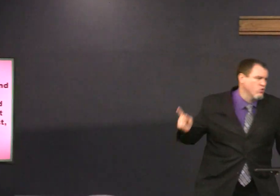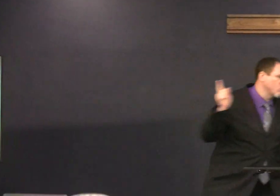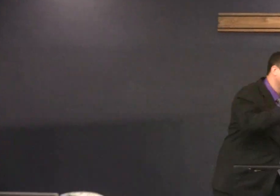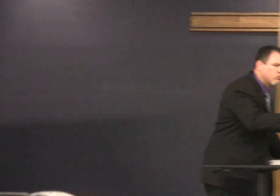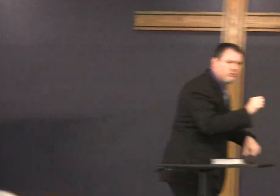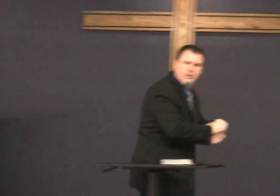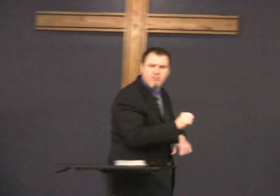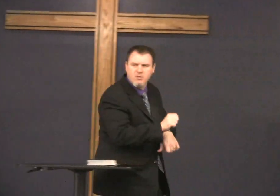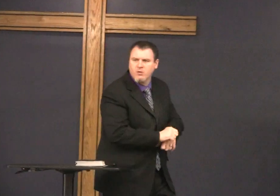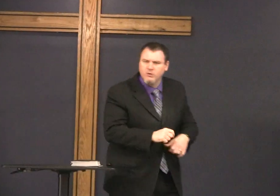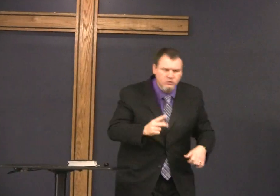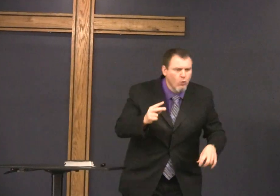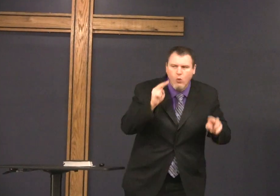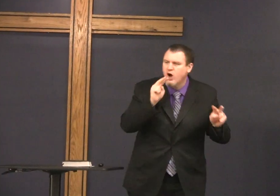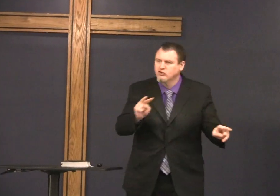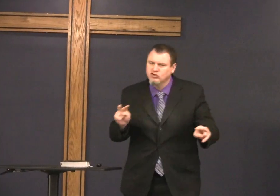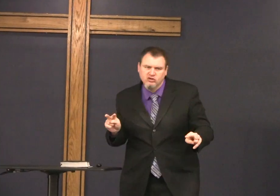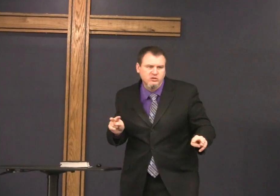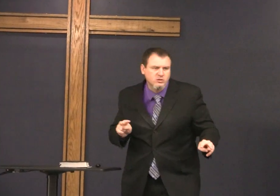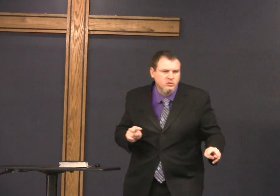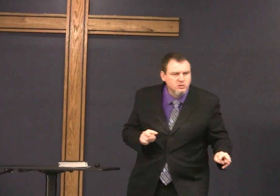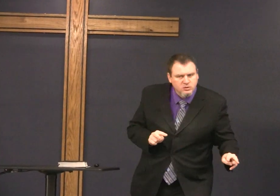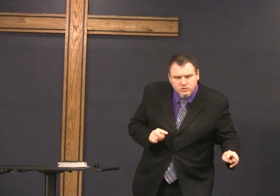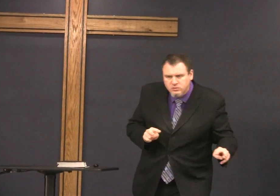I'm gonna get up out of bed I'm gonna go to the temple and I'm going to watch